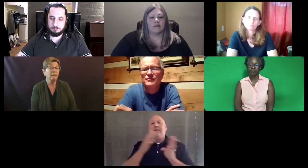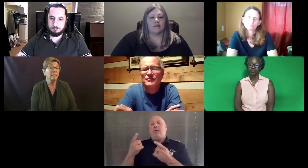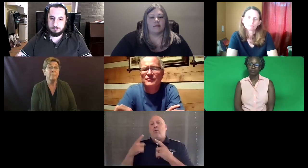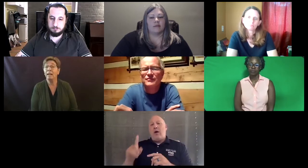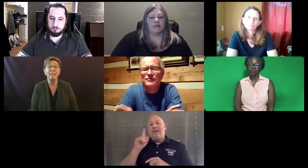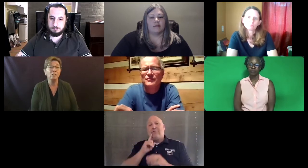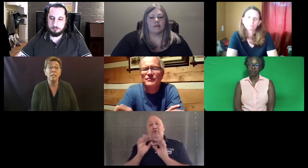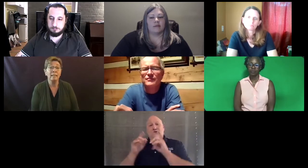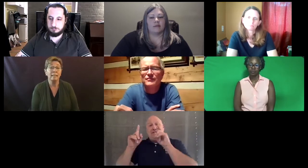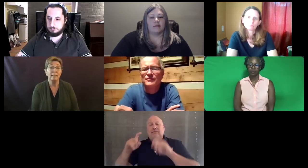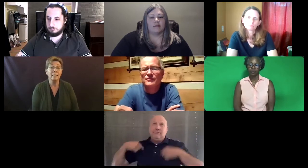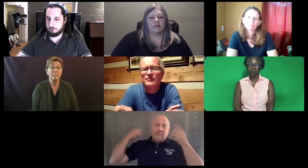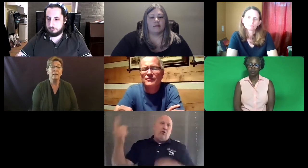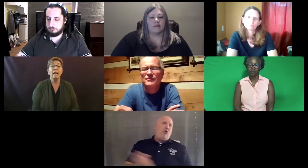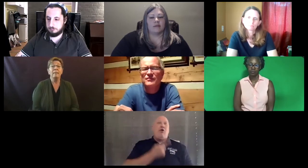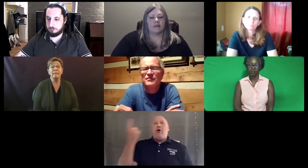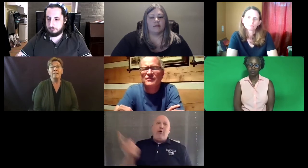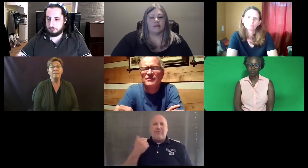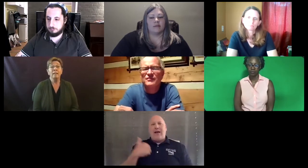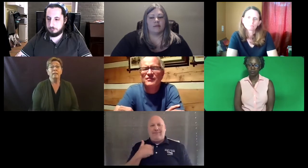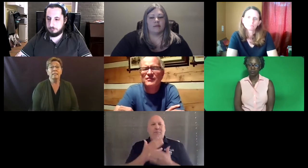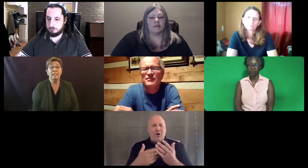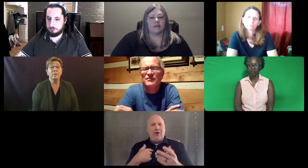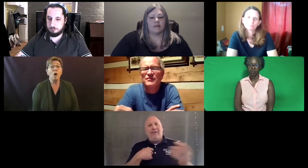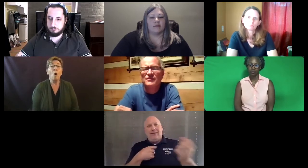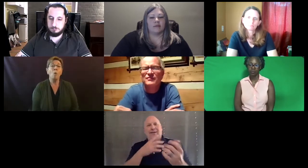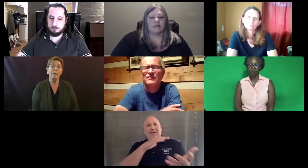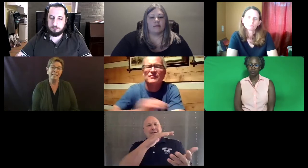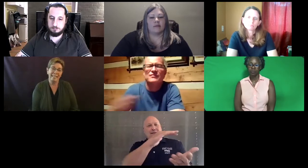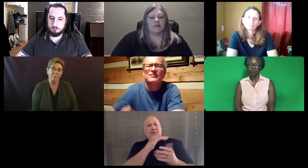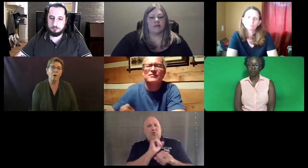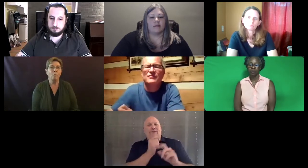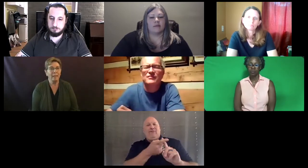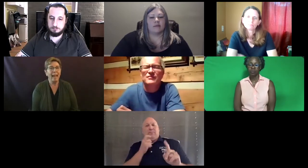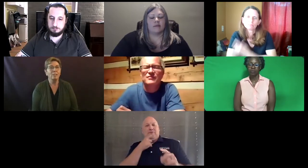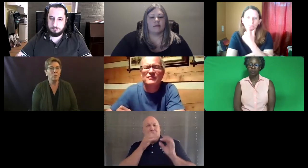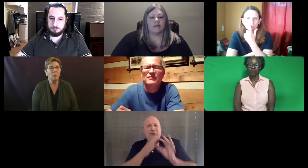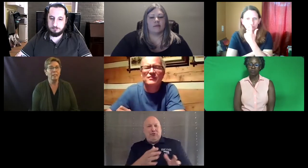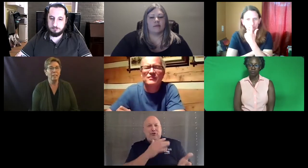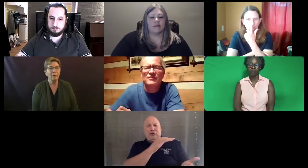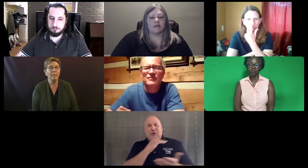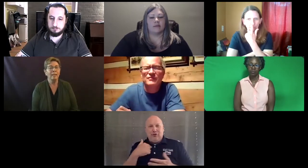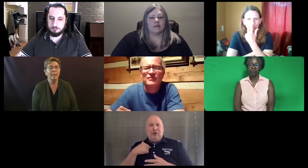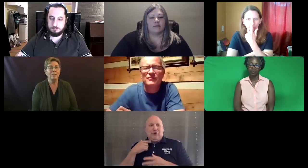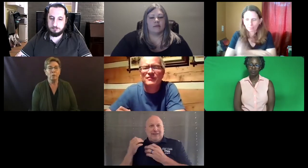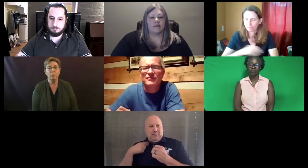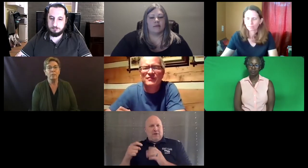And I have never seen that in an assessment. The deaf assessment had a part where they had to work with a hearing interpreter, receiving